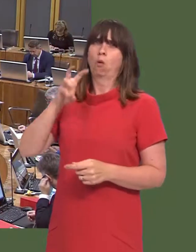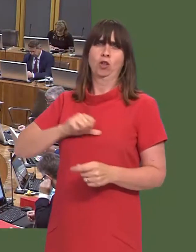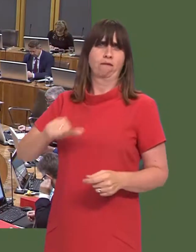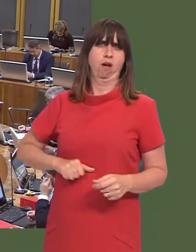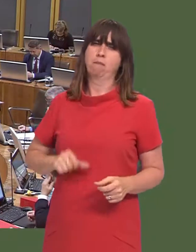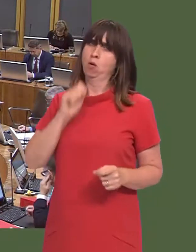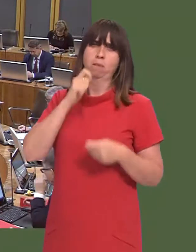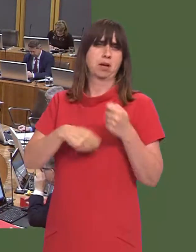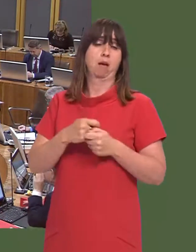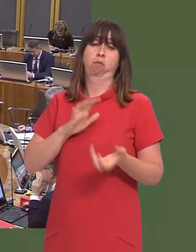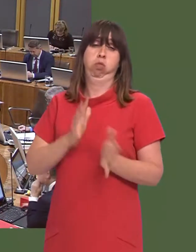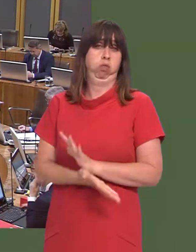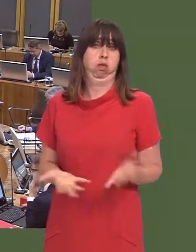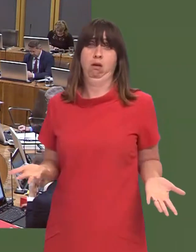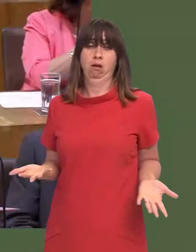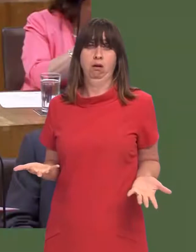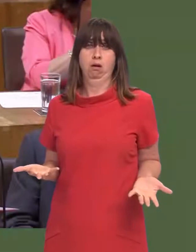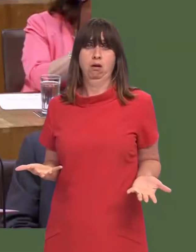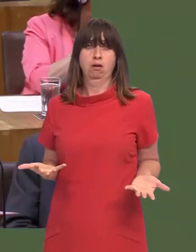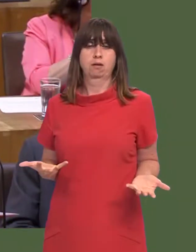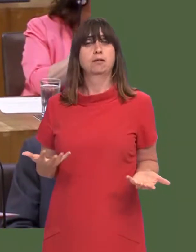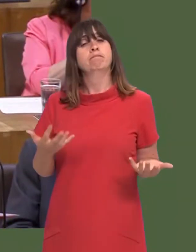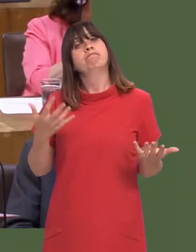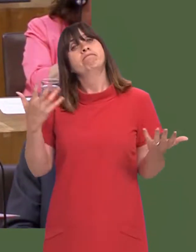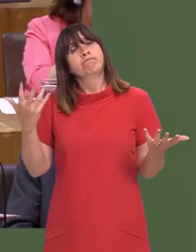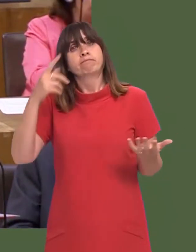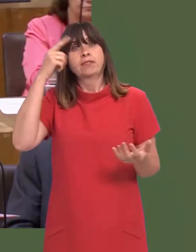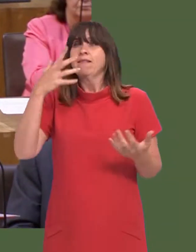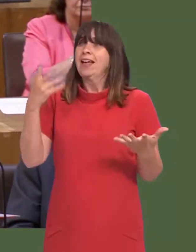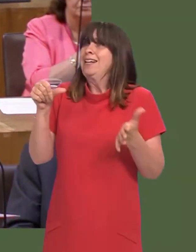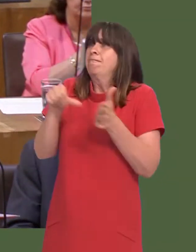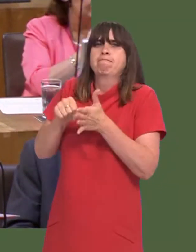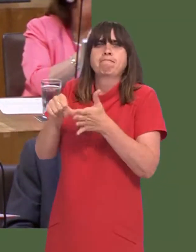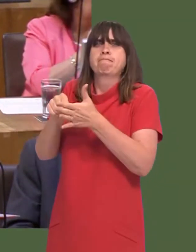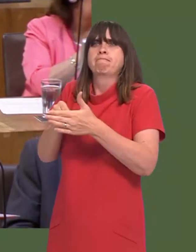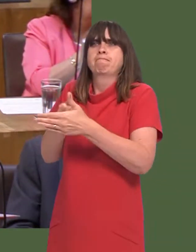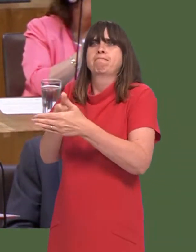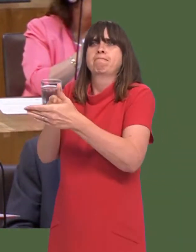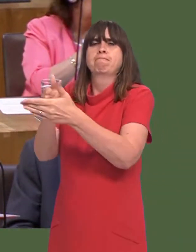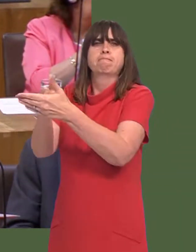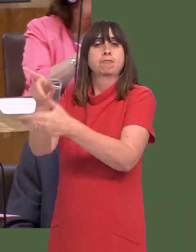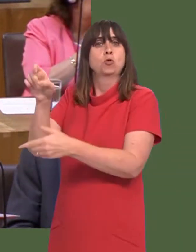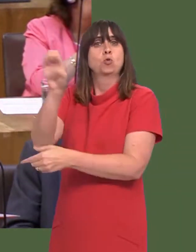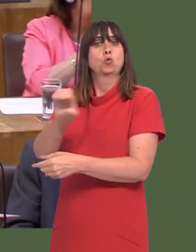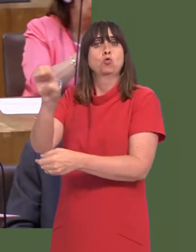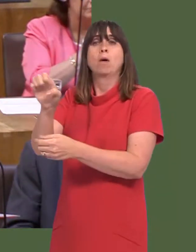Welsh farmers, and, secondly, any kind or restriction as regards access to the European